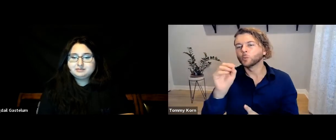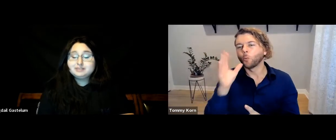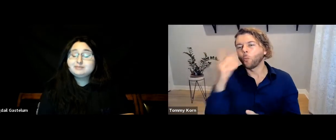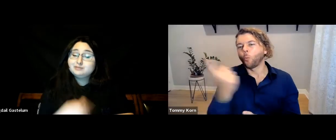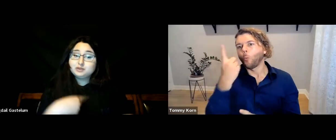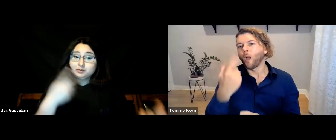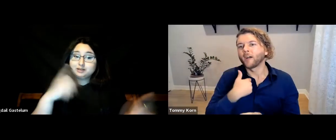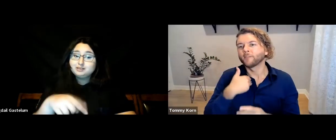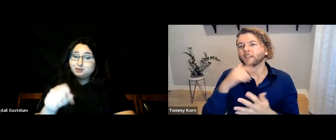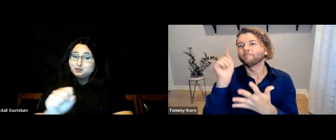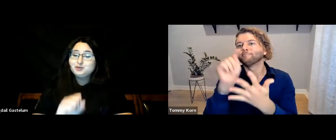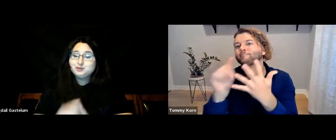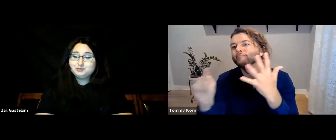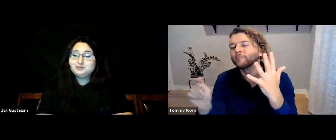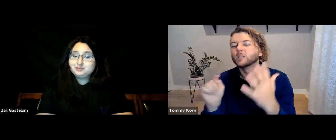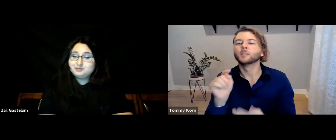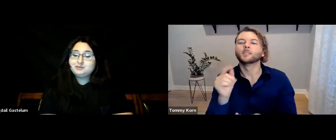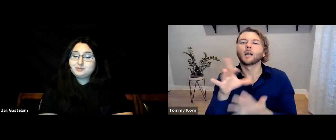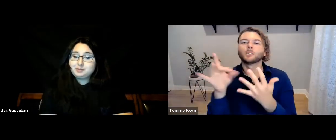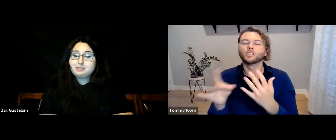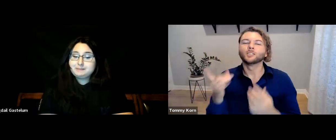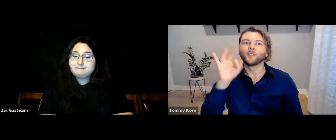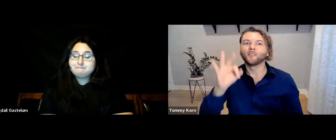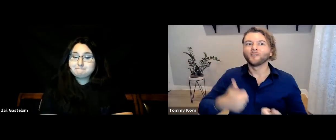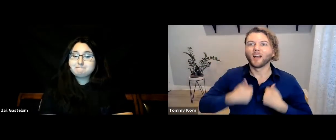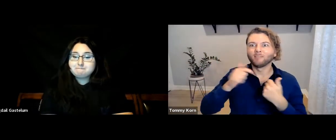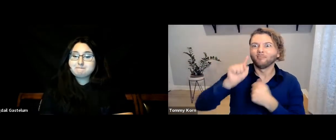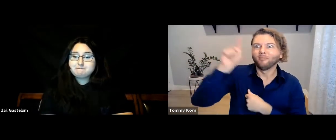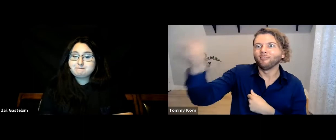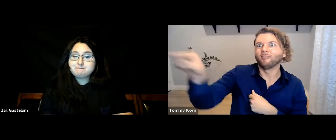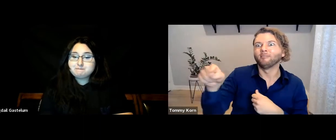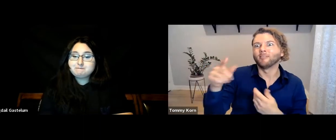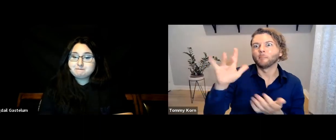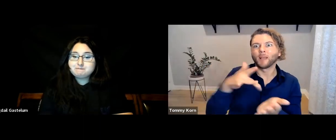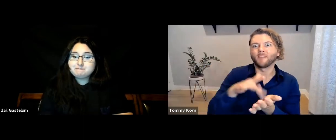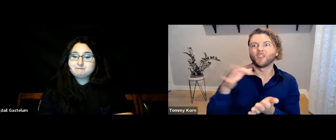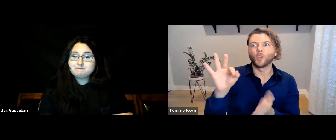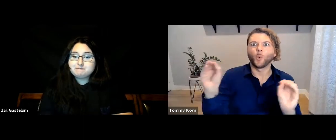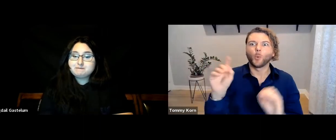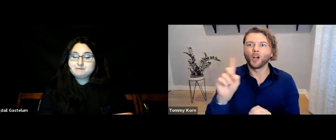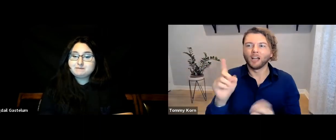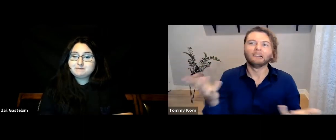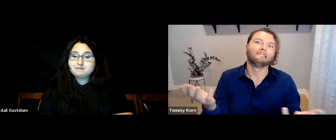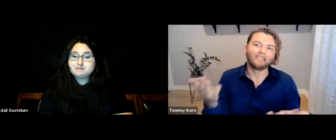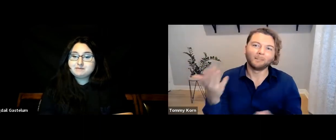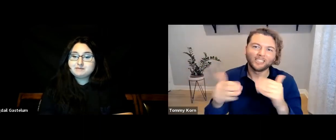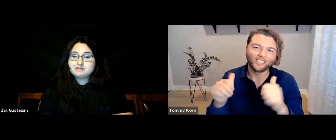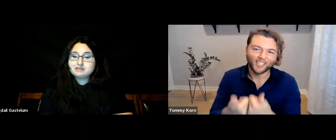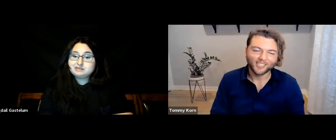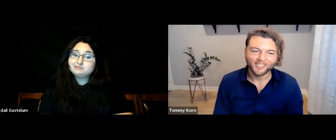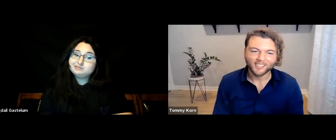[Bigdail] Yes, that’s true. [Tommy] So there will always be a lot of assignments available to choose from. But if you live far away, in the middle of nowhere, that would be more of a challenge.